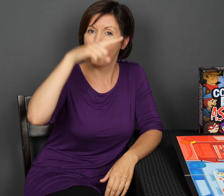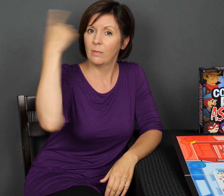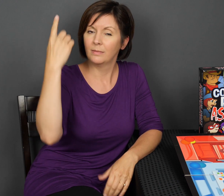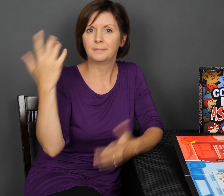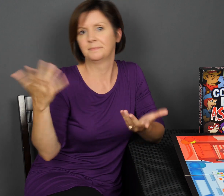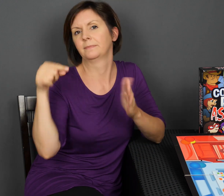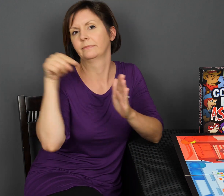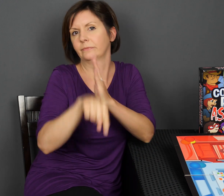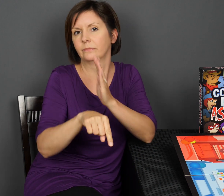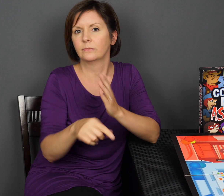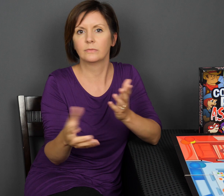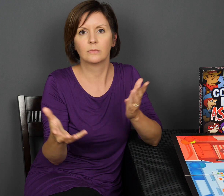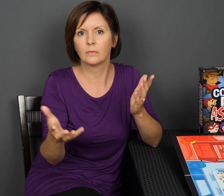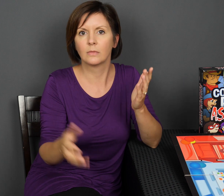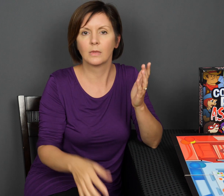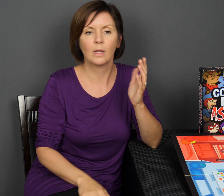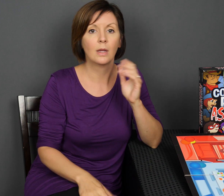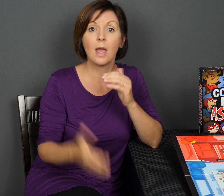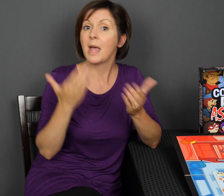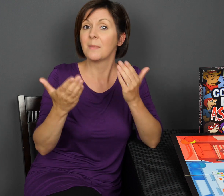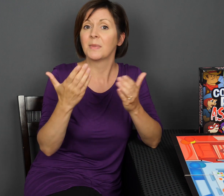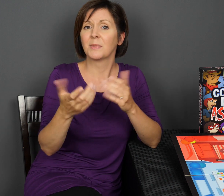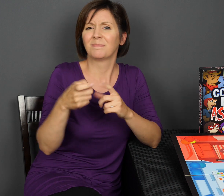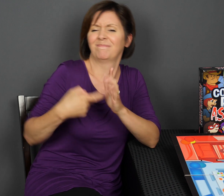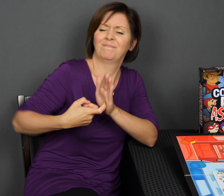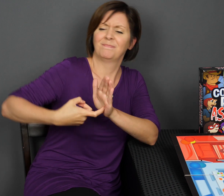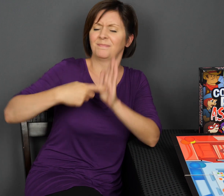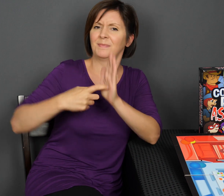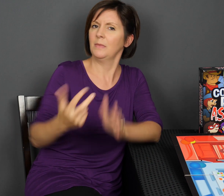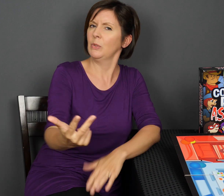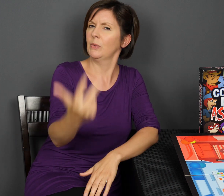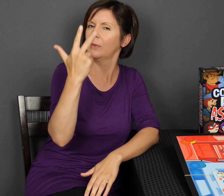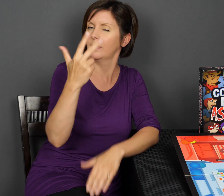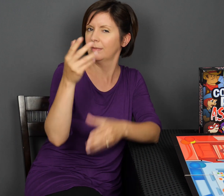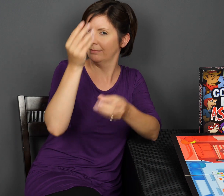If they roll black then they’re killing the meeple.